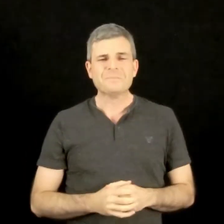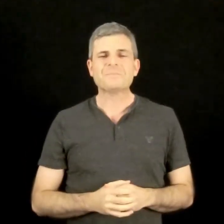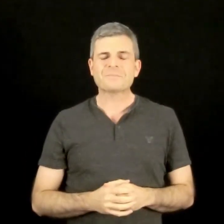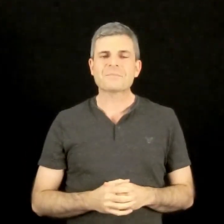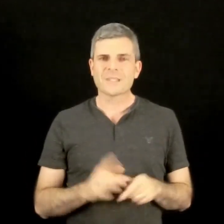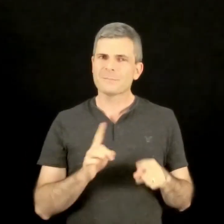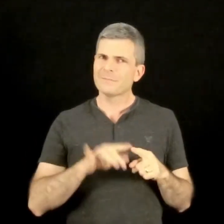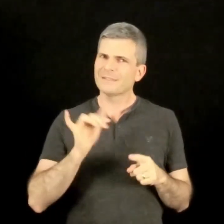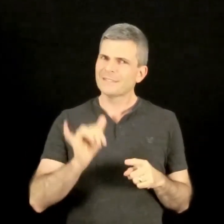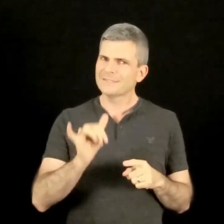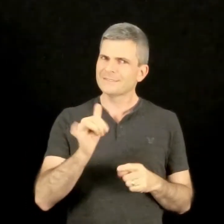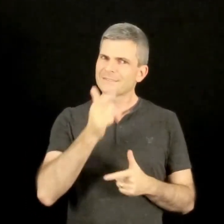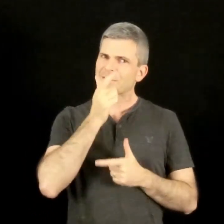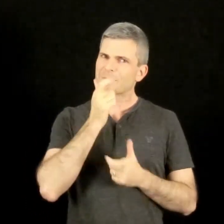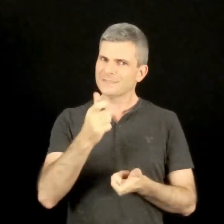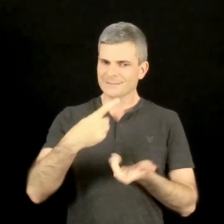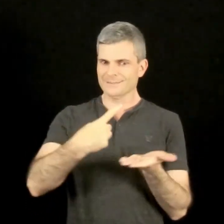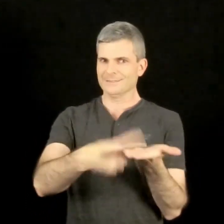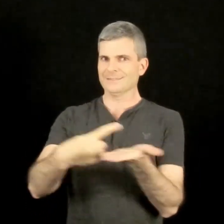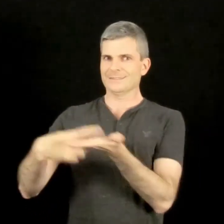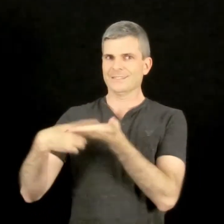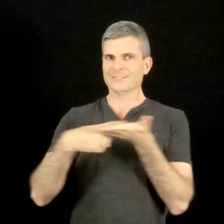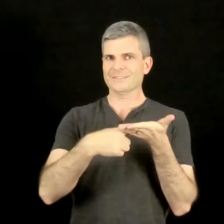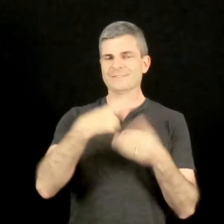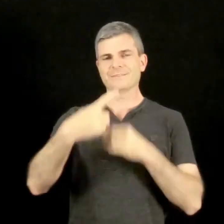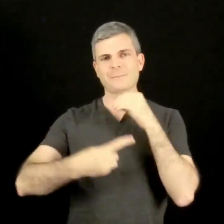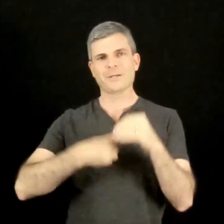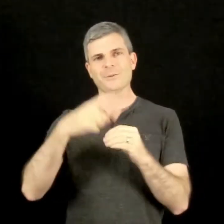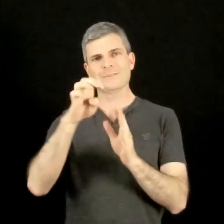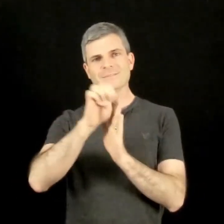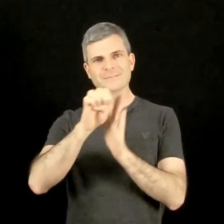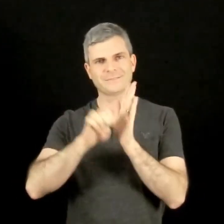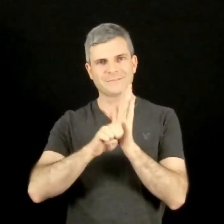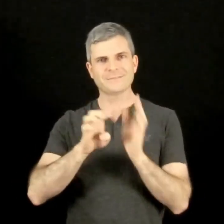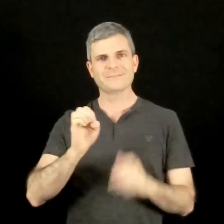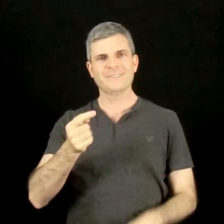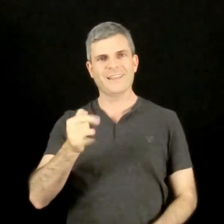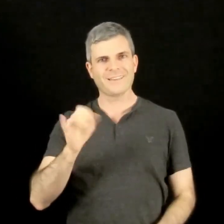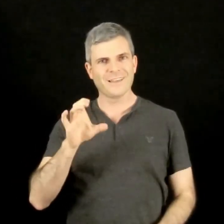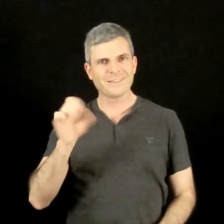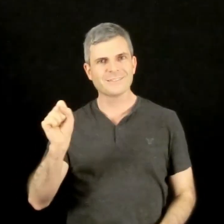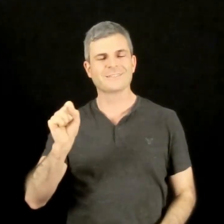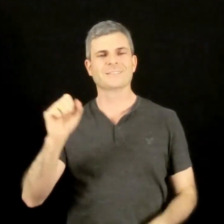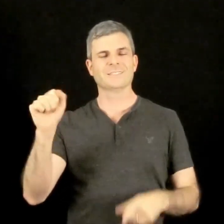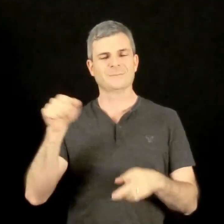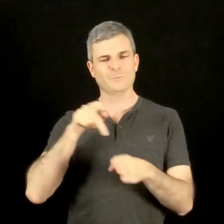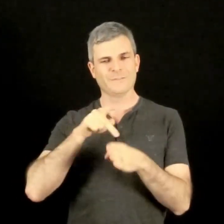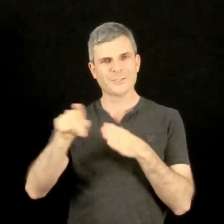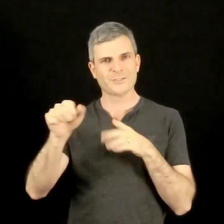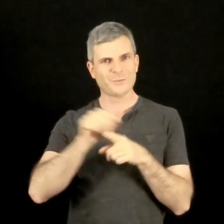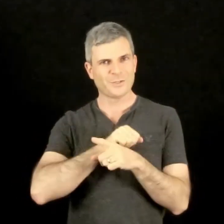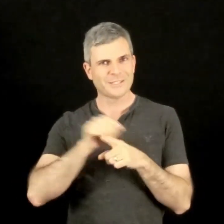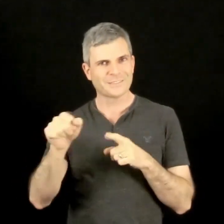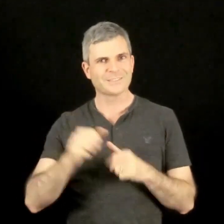yet we can use that observation to discuss ethics and professional practice.